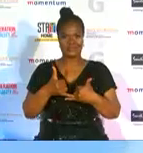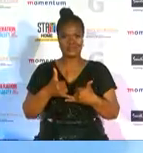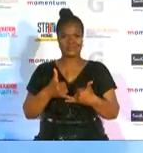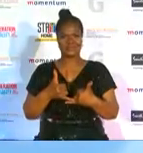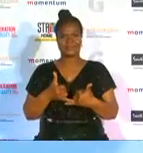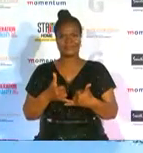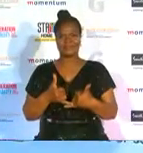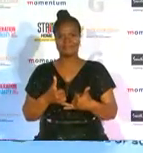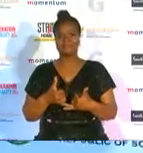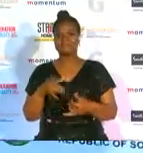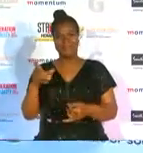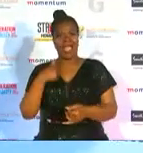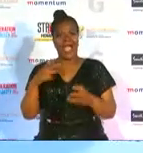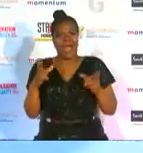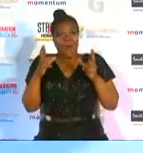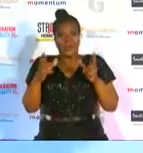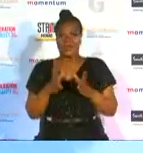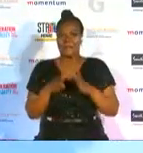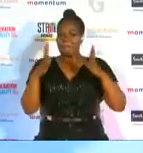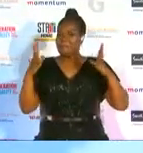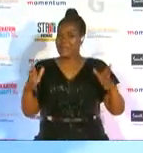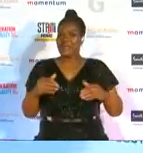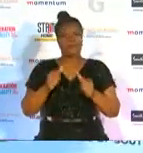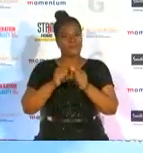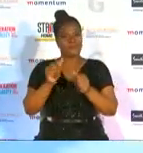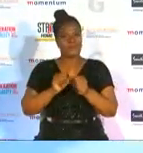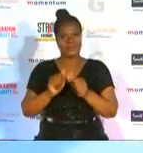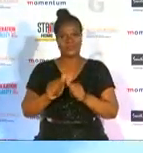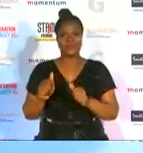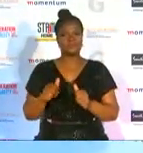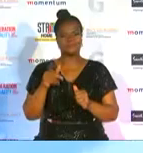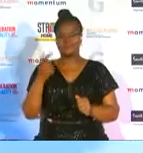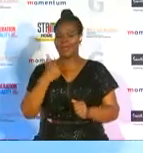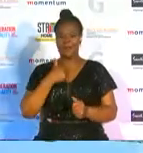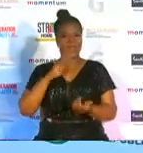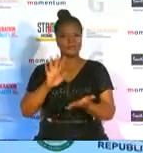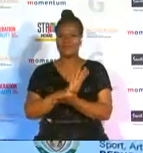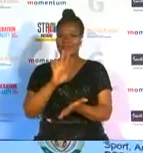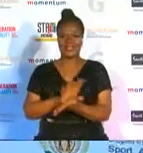go bigger get better i'm truly grateful truly truly grateful she is truly